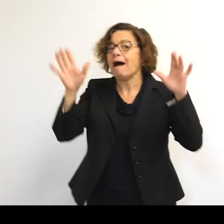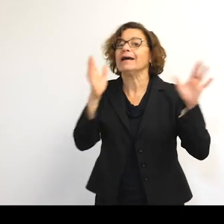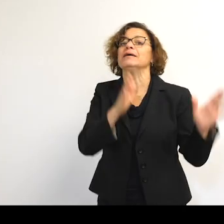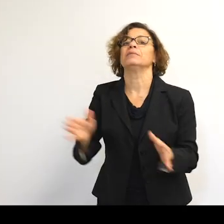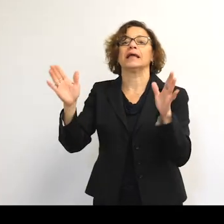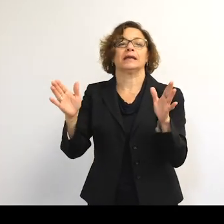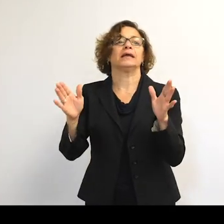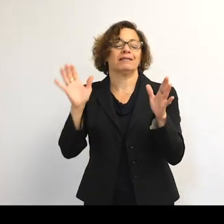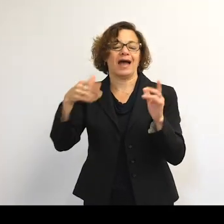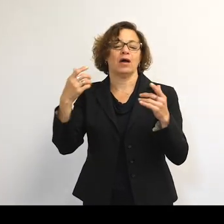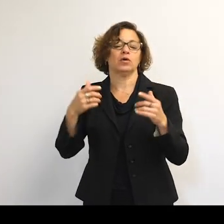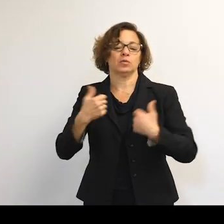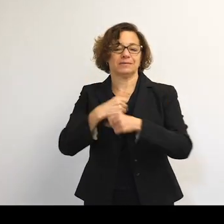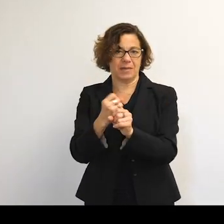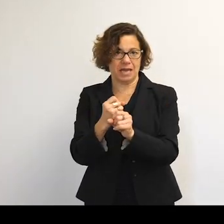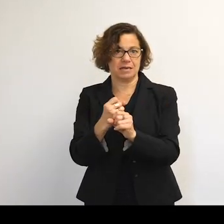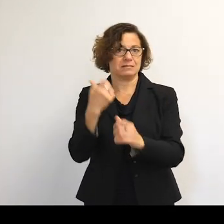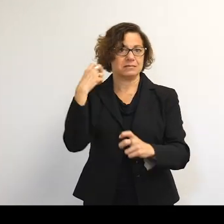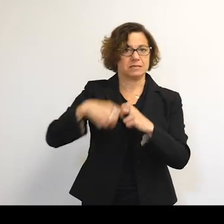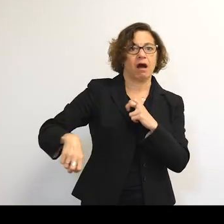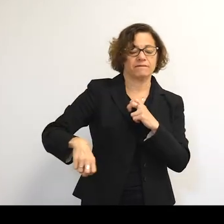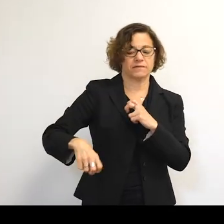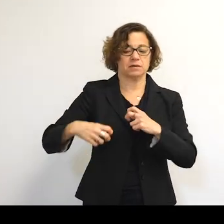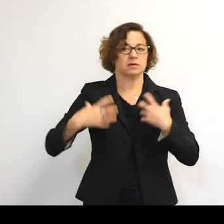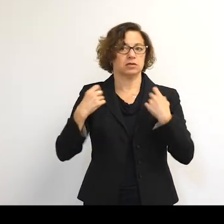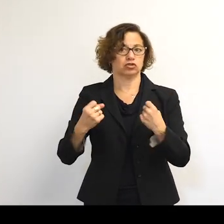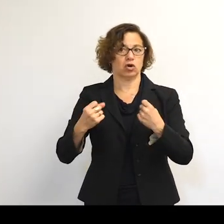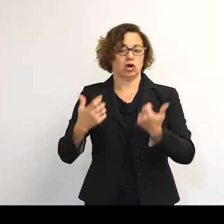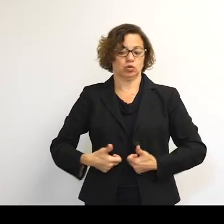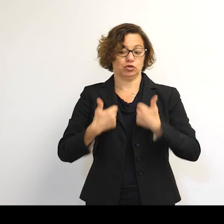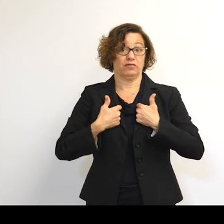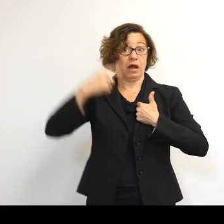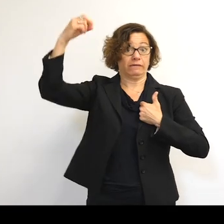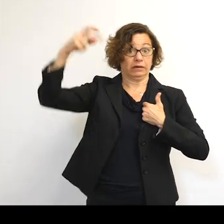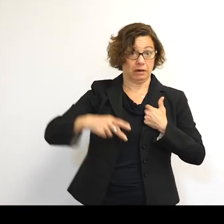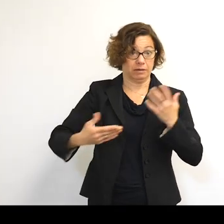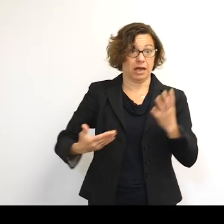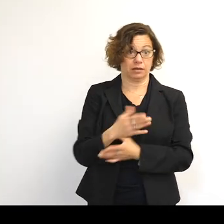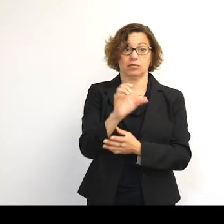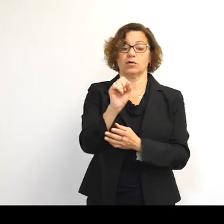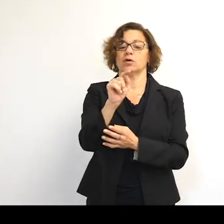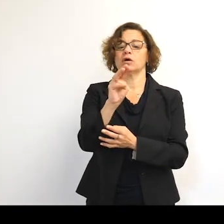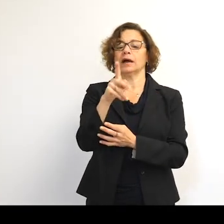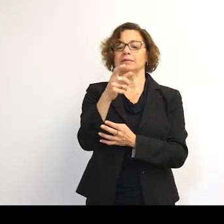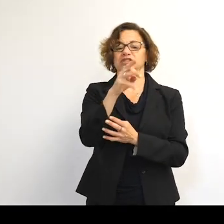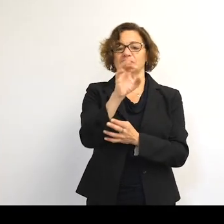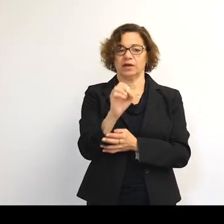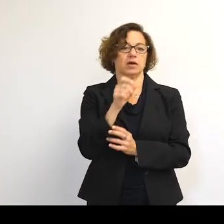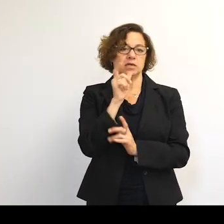made very strong and tough to design-- to survive that reentry. OK, so we talked about what space debris is--